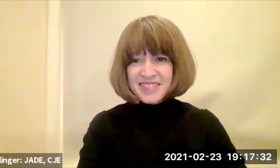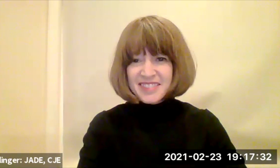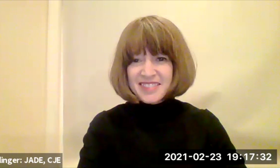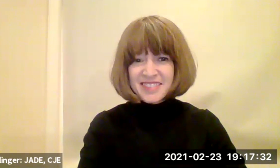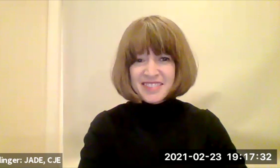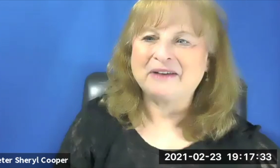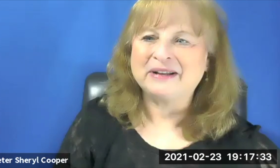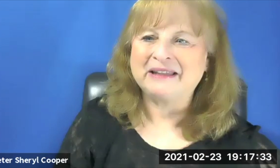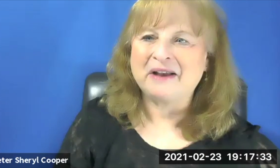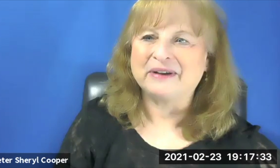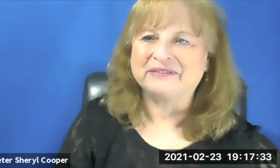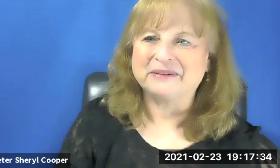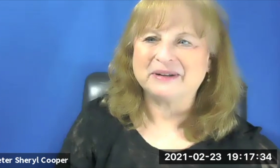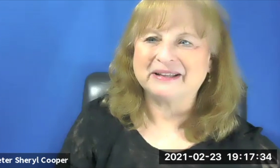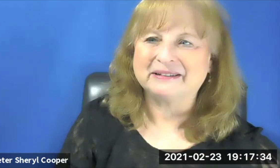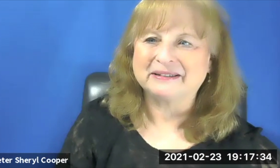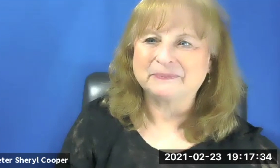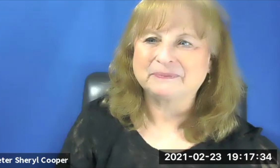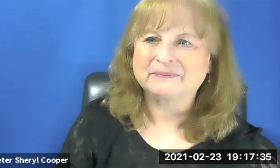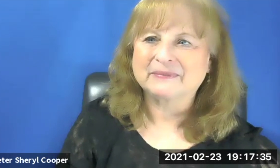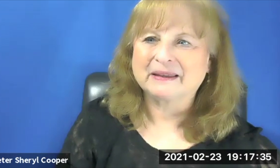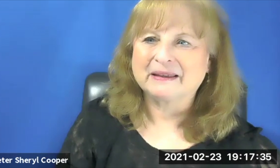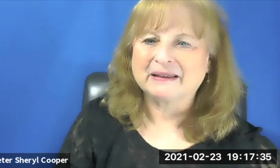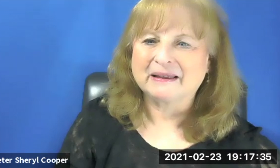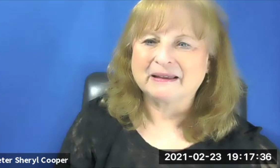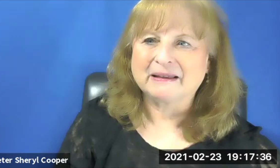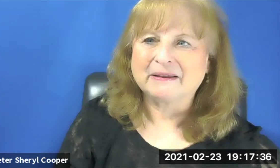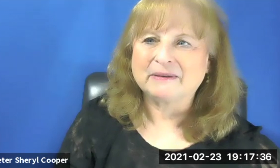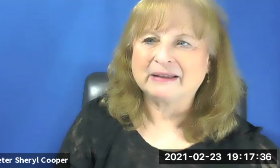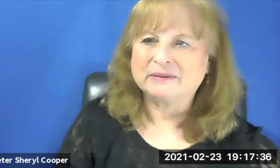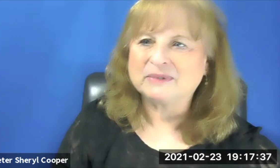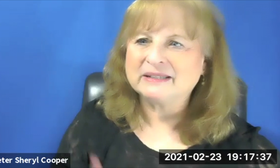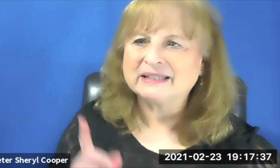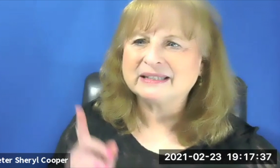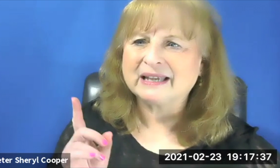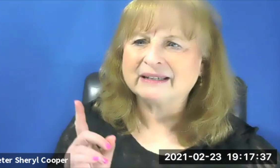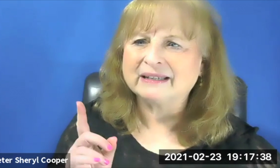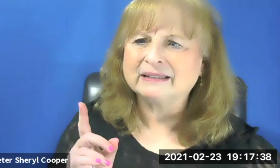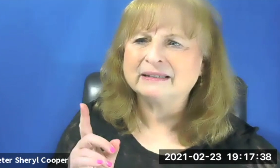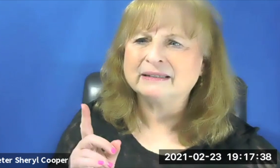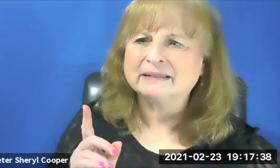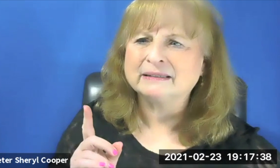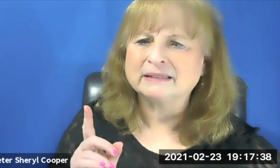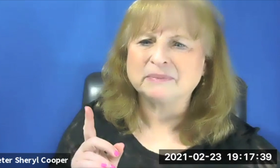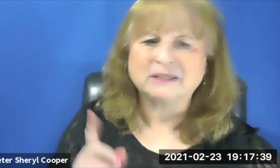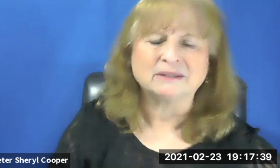hello, everyone. Hang on one second.